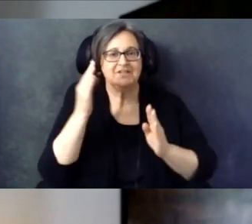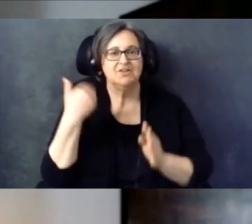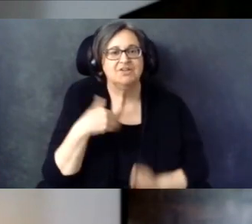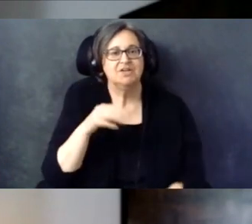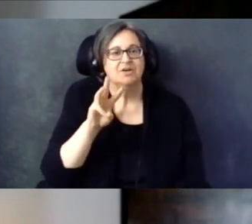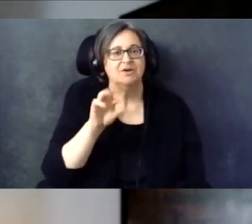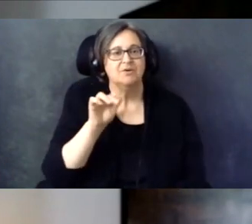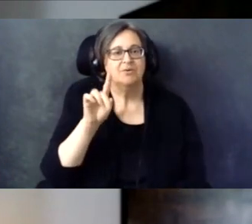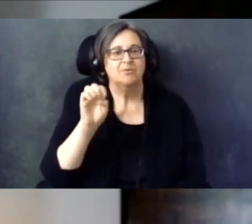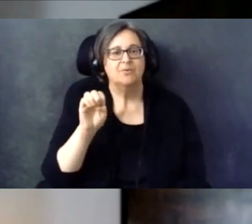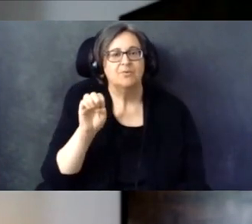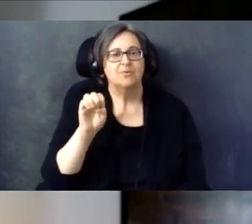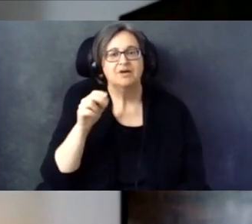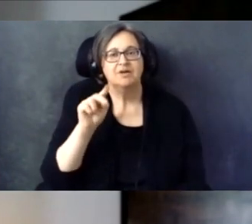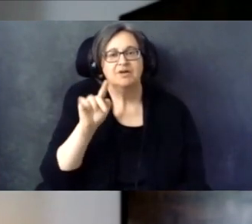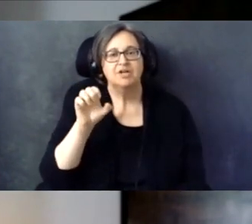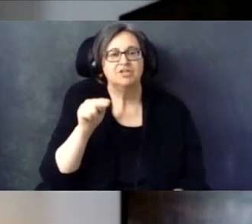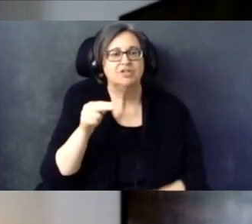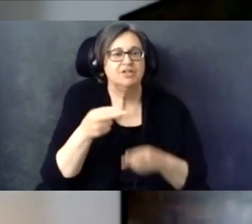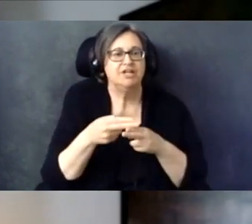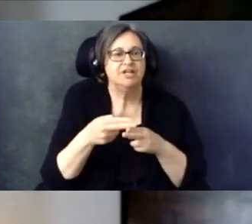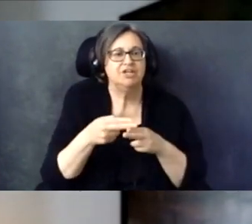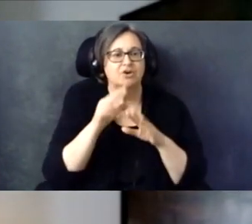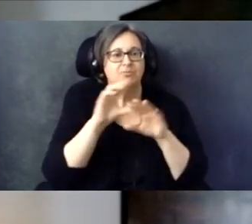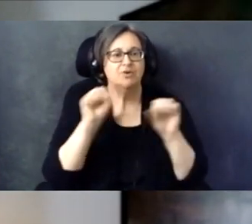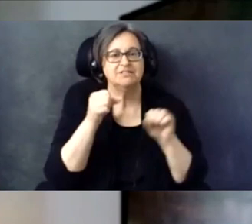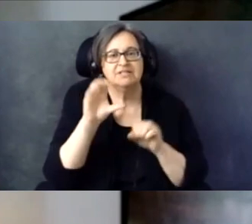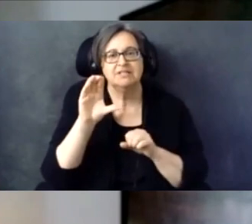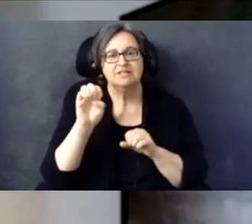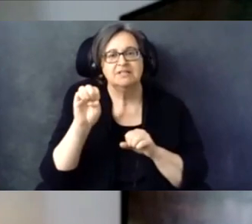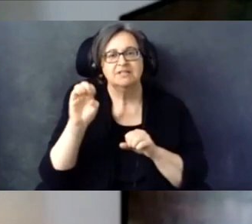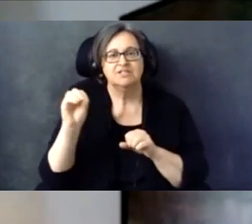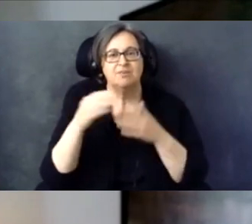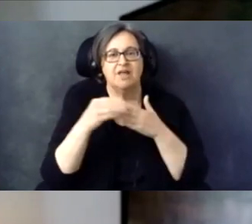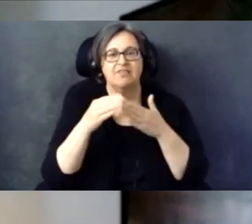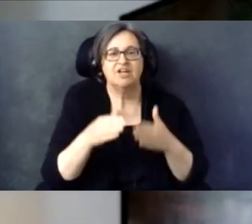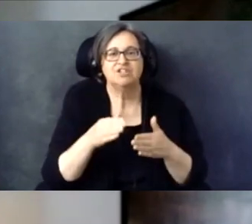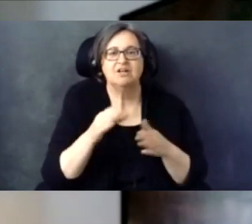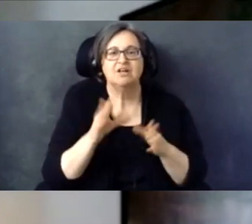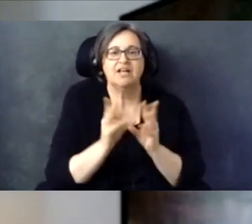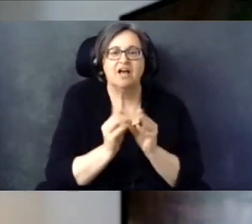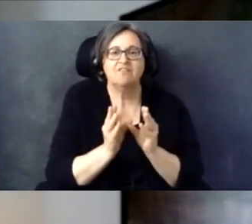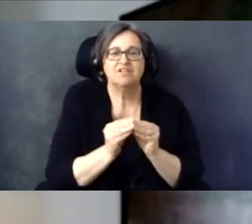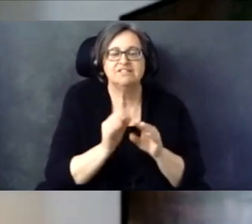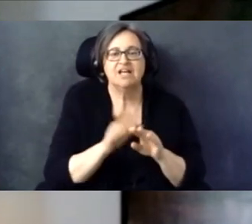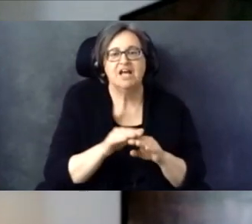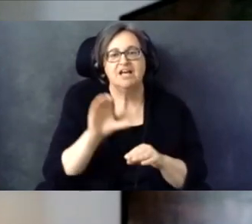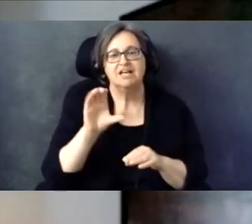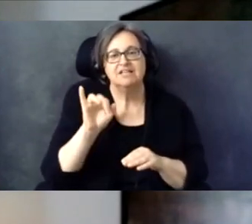I'm Wade Henderson, interim president and CEO of The Leadership Conference on Civil